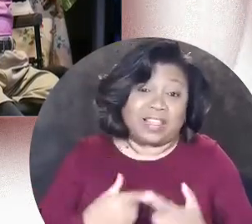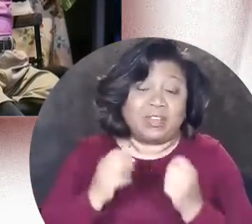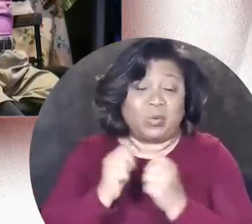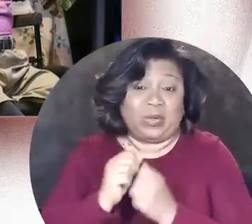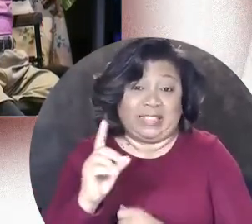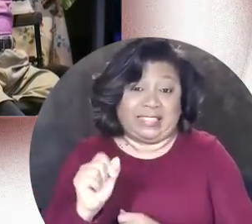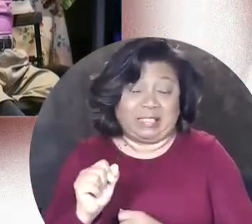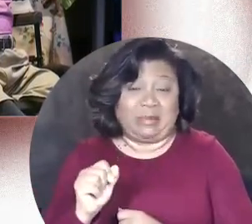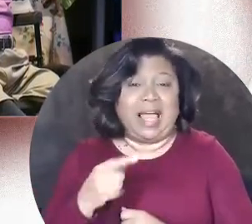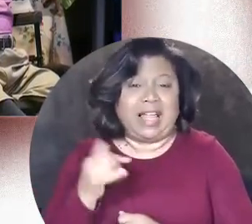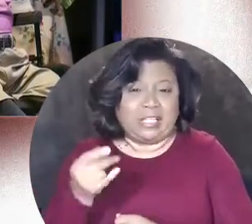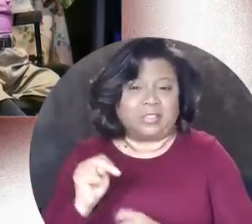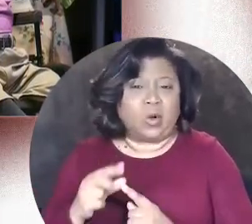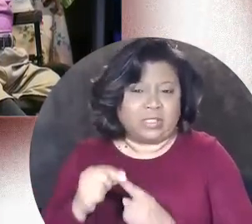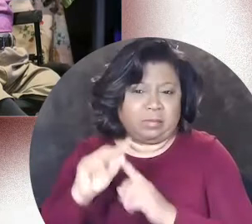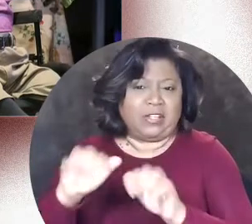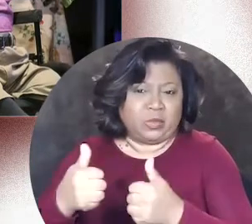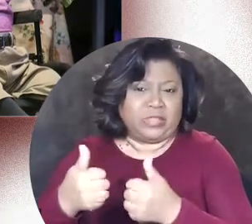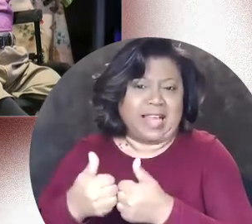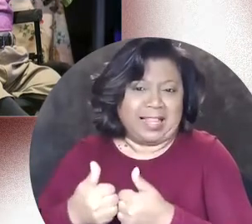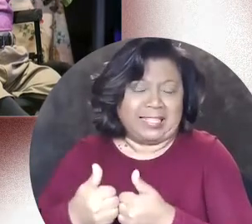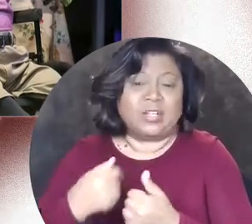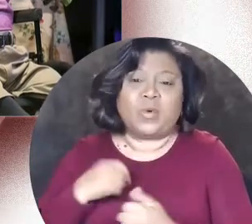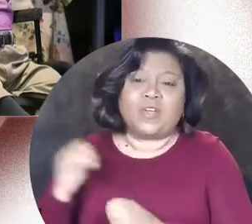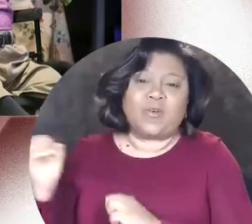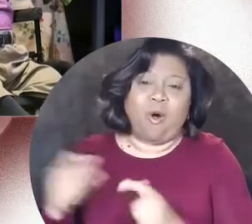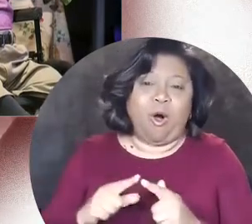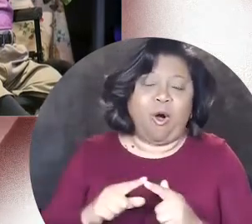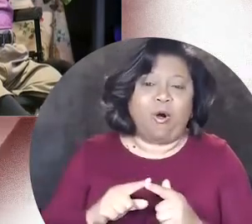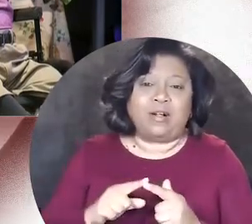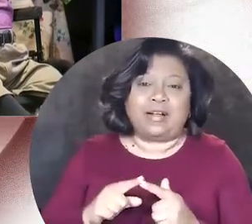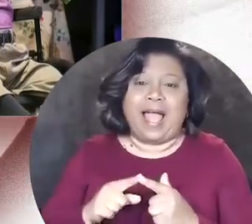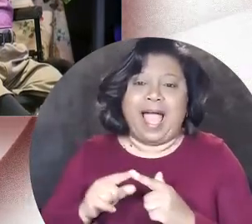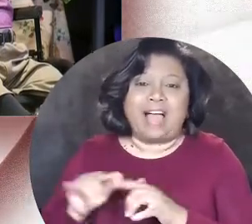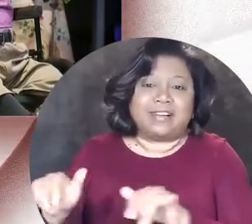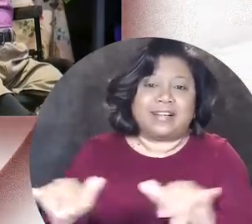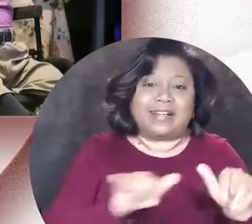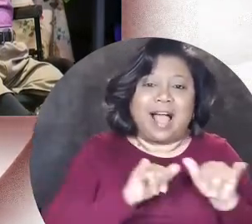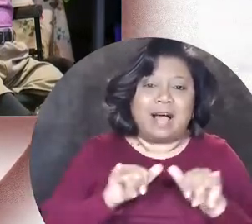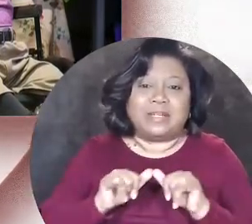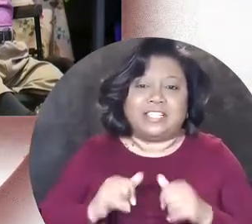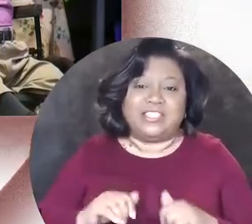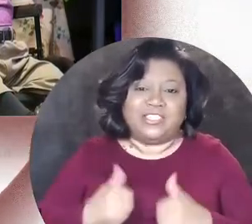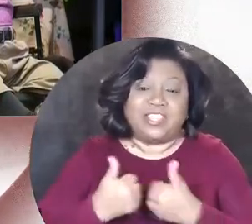with a disability has its own special challenges we all face the common challenges of living